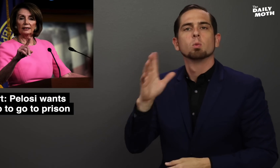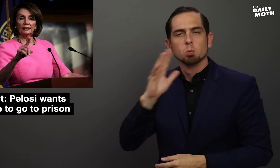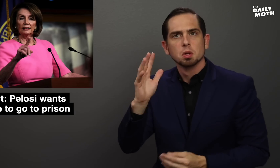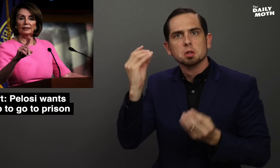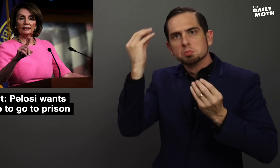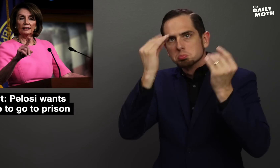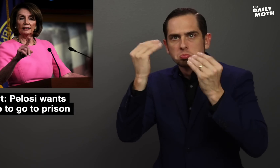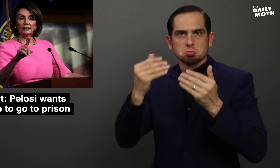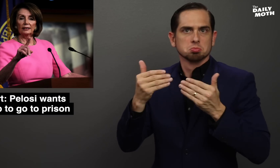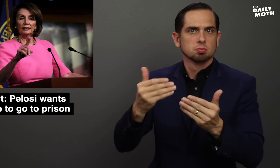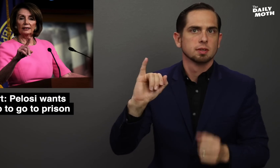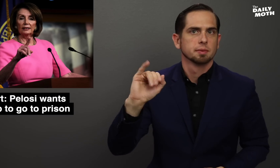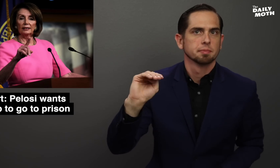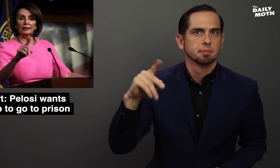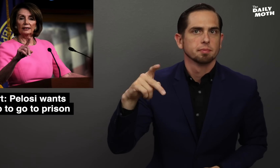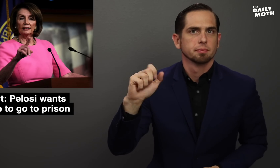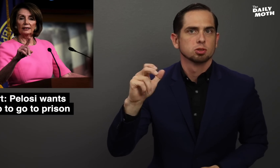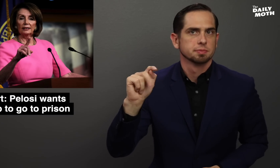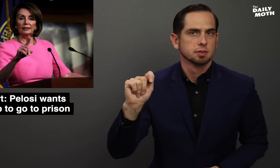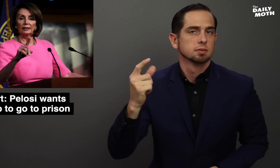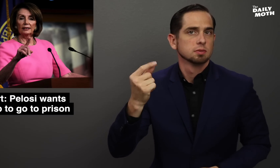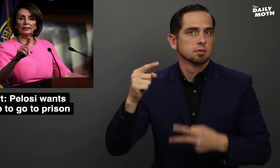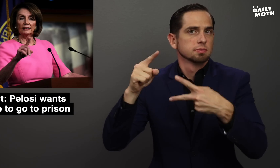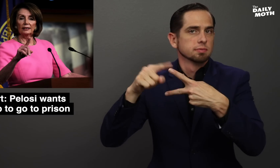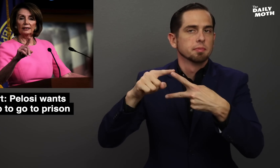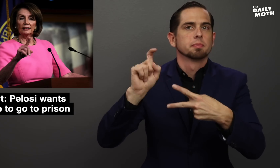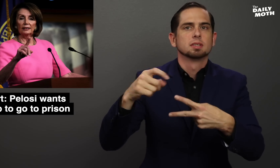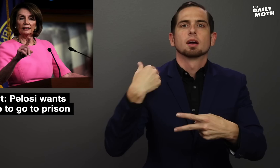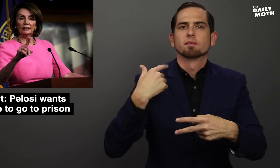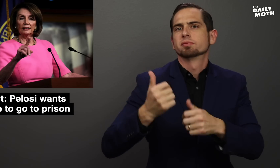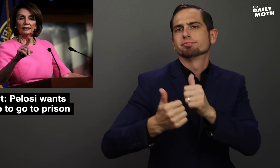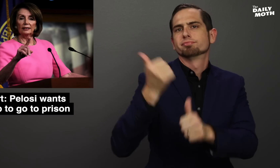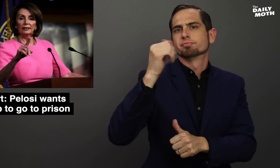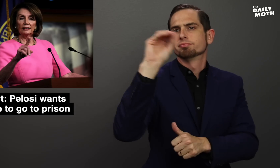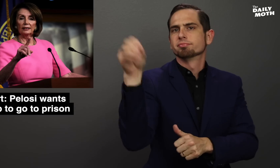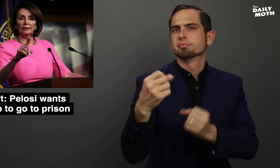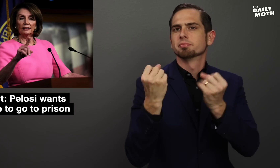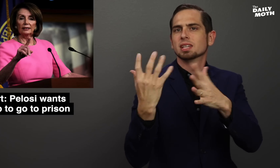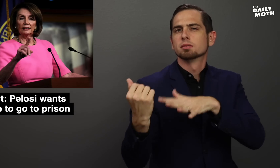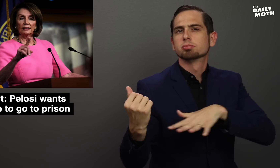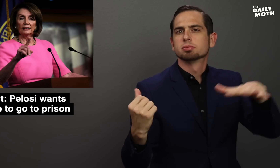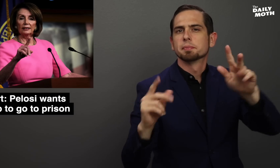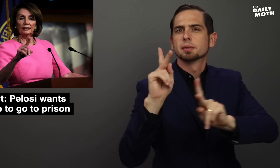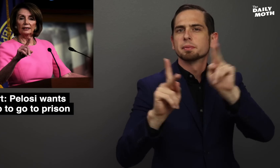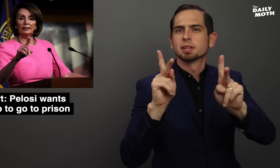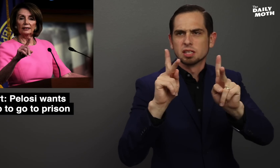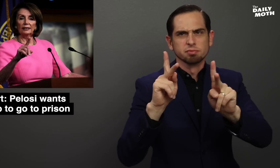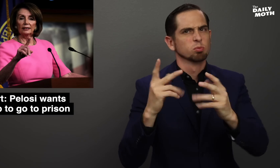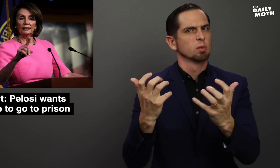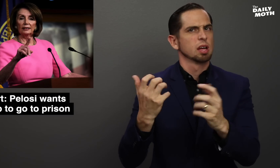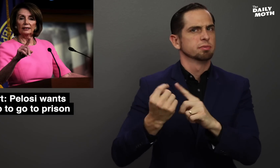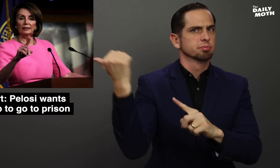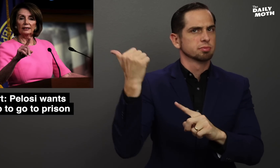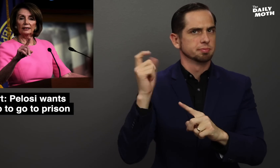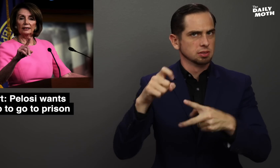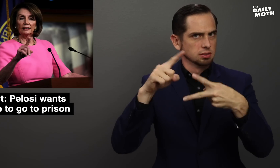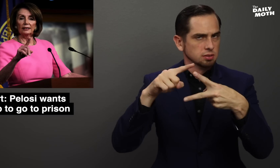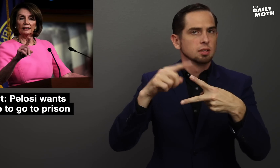she will consider impeachment - broad public support and